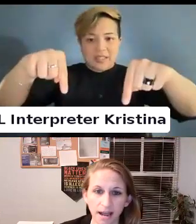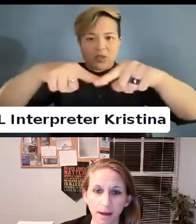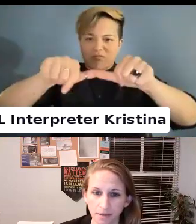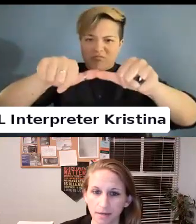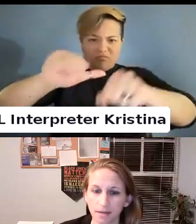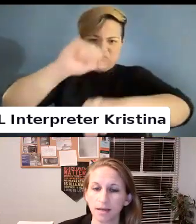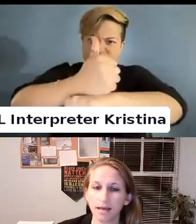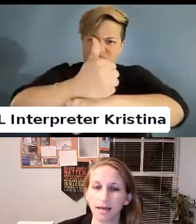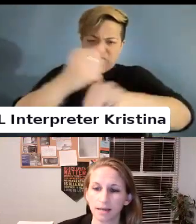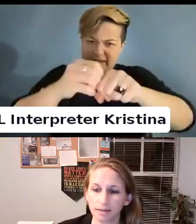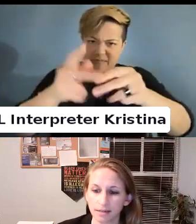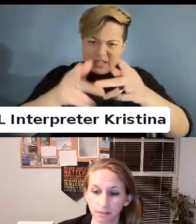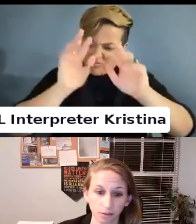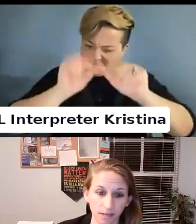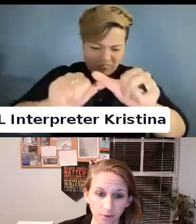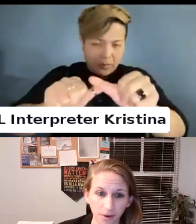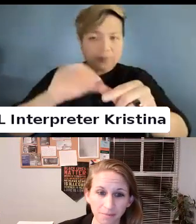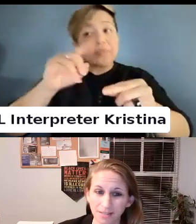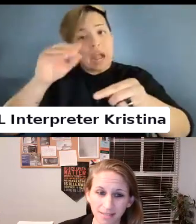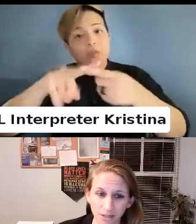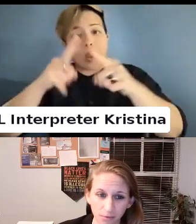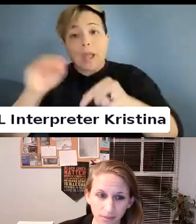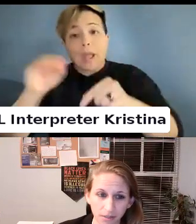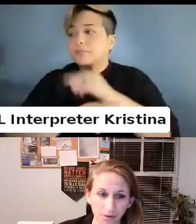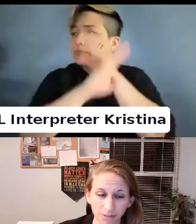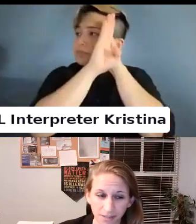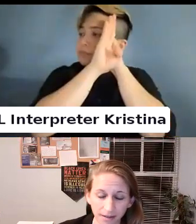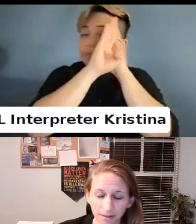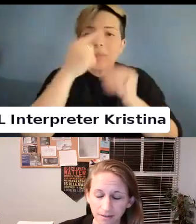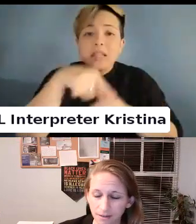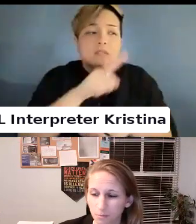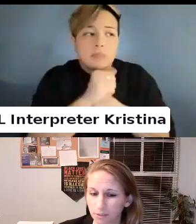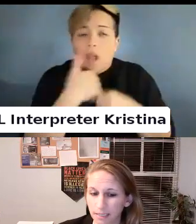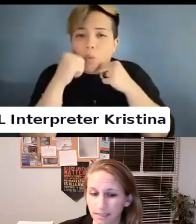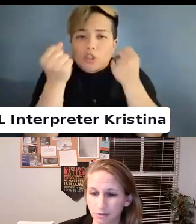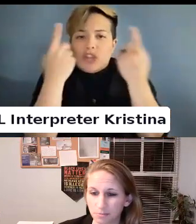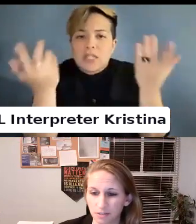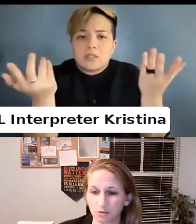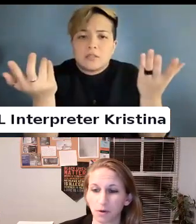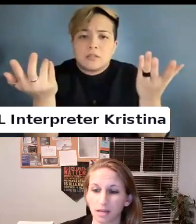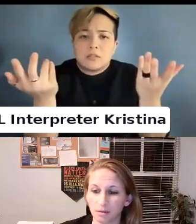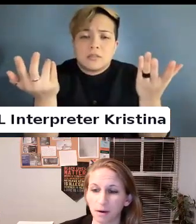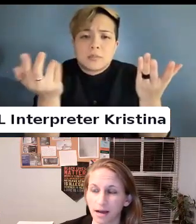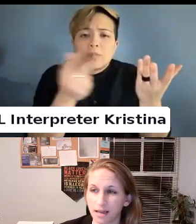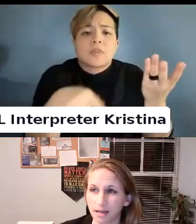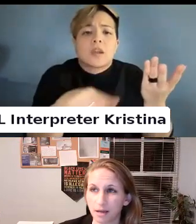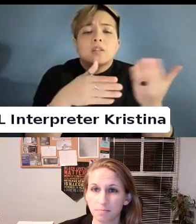And you happen to look the other way because they genuinely don't understand. They are more likely to be swayed by misinformation and disinformation.